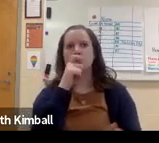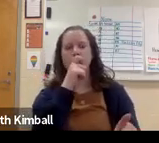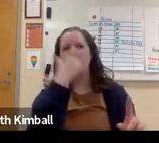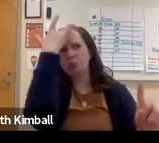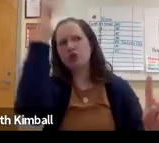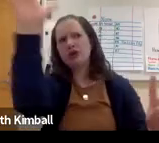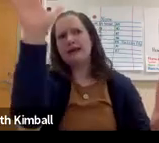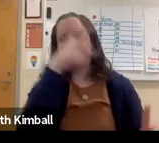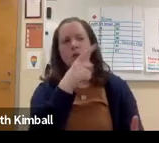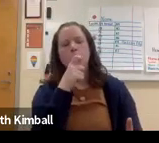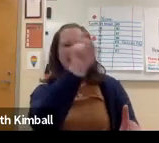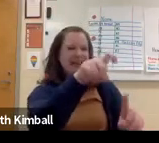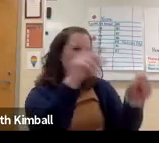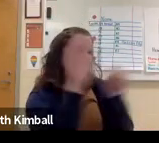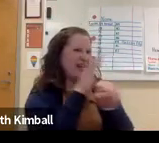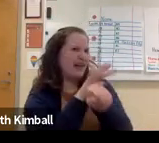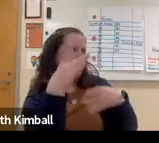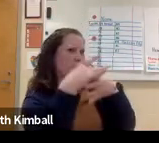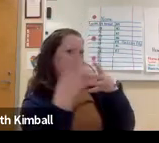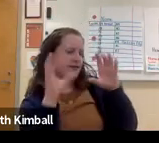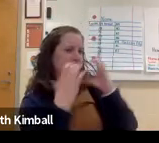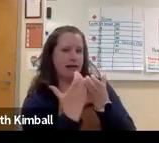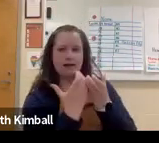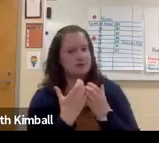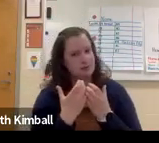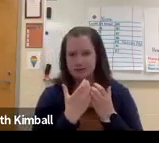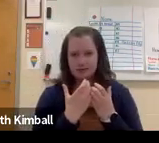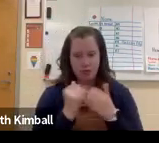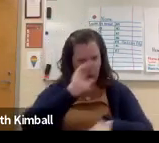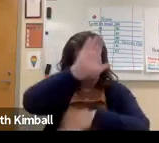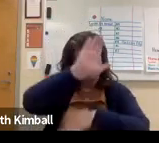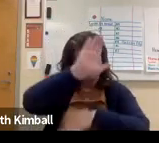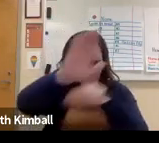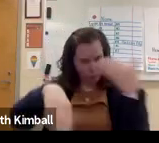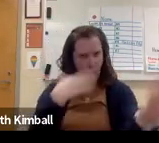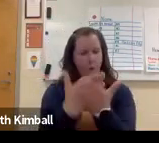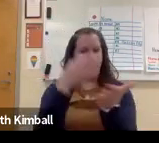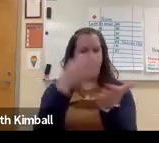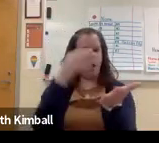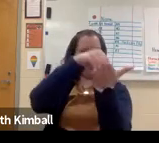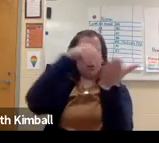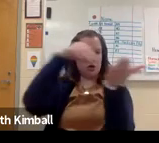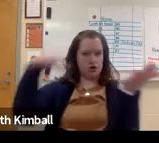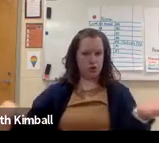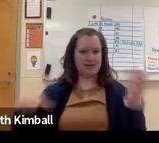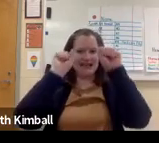for your college bound classes, and for those that are looking for additional electives